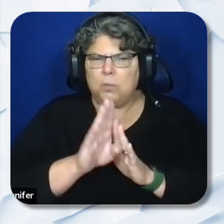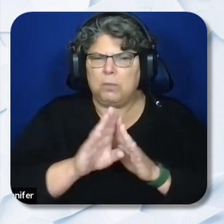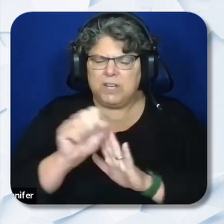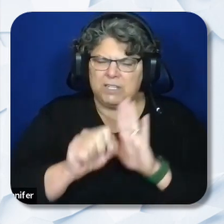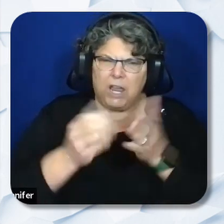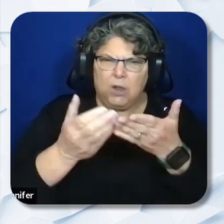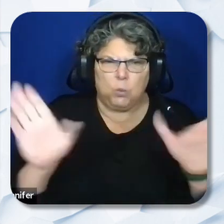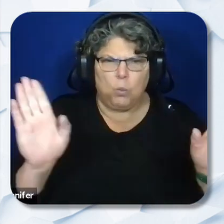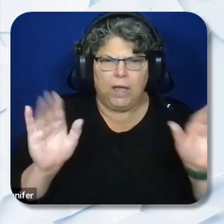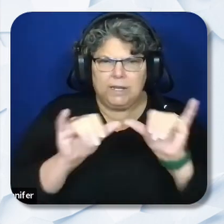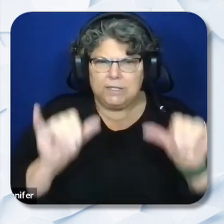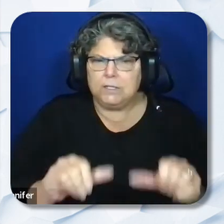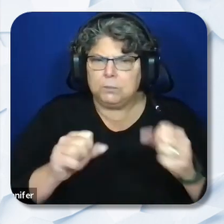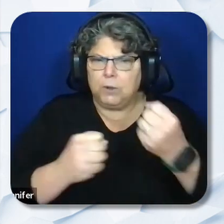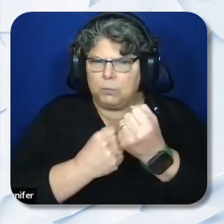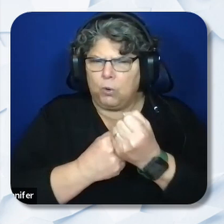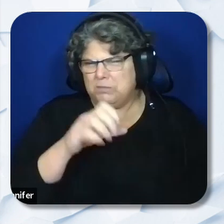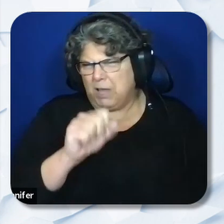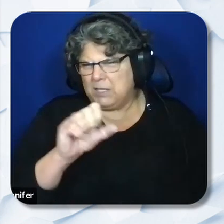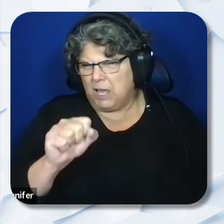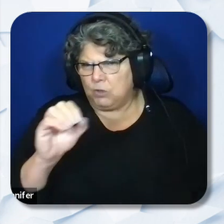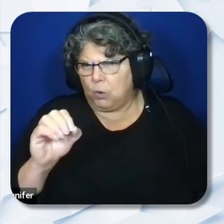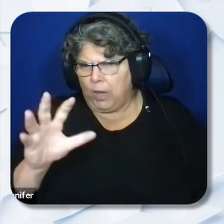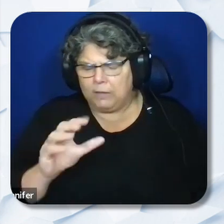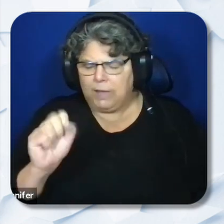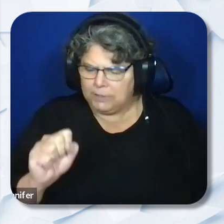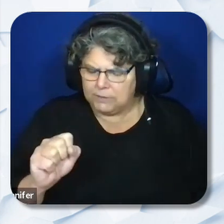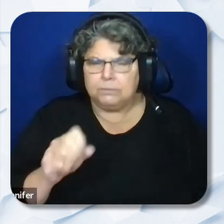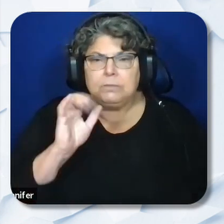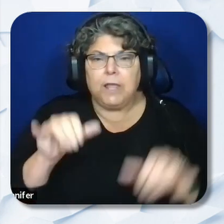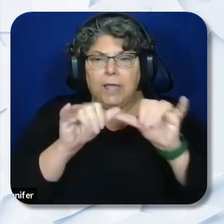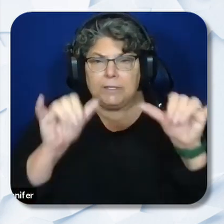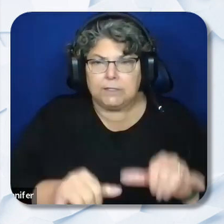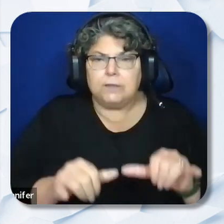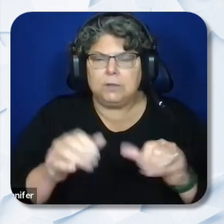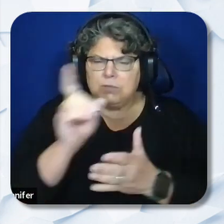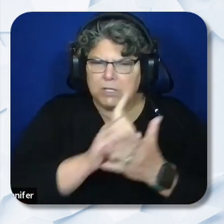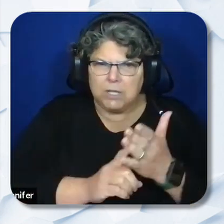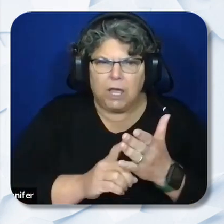SOS. This system of support is designed to build local capacity and assist local educational